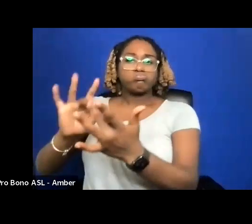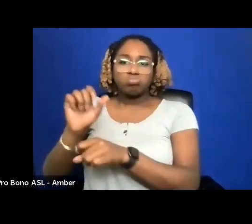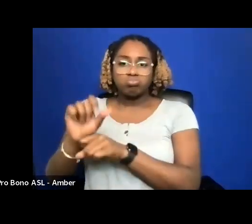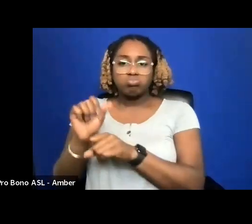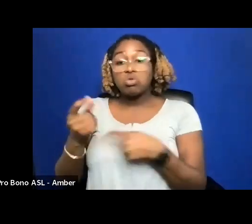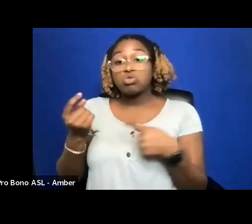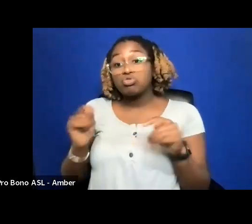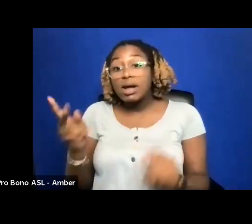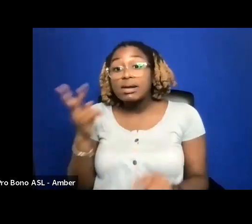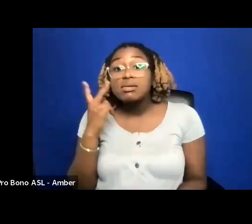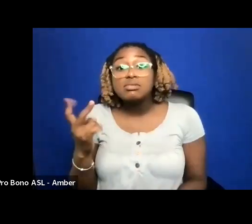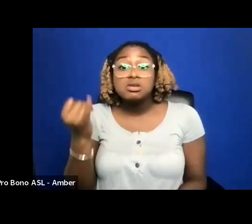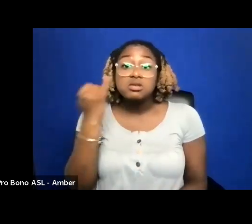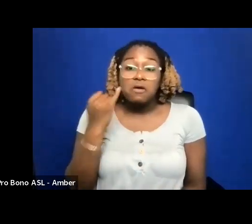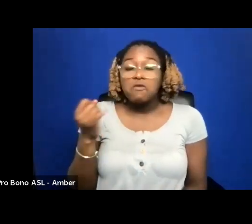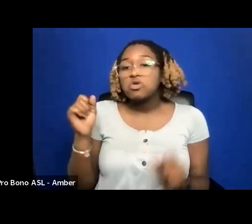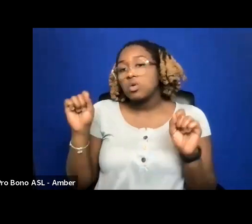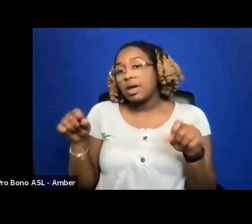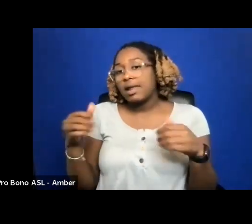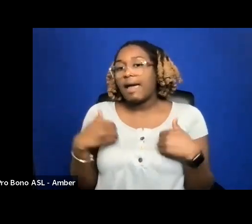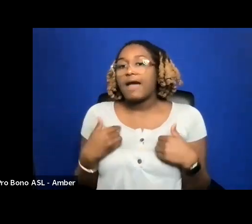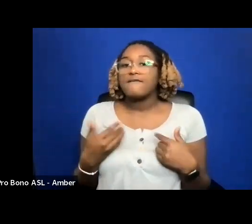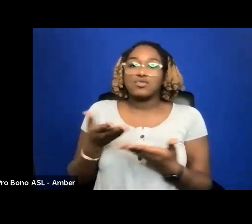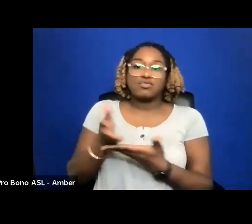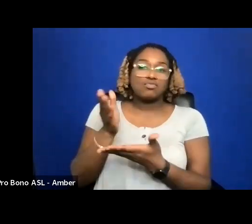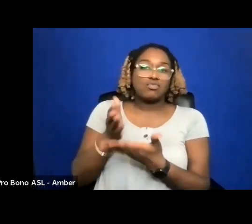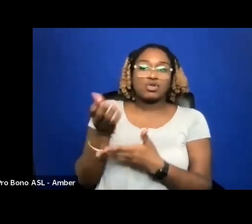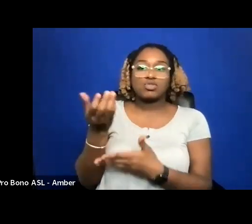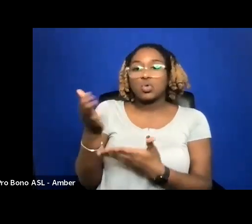YOU CAN HOLD THOSE RIGHTS OR SHARE THEM NONEXCLUSIVELY.